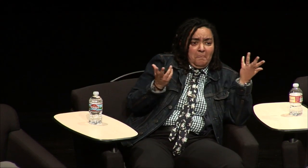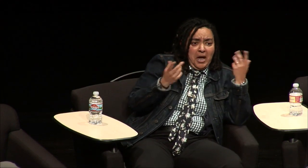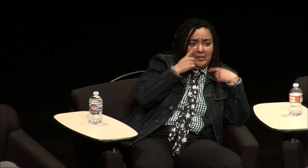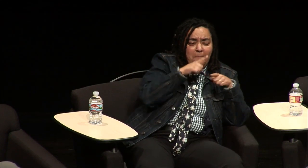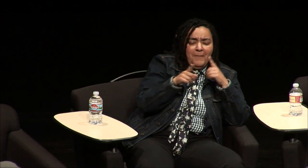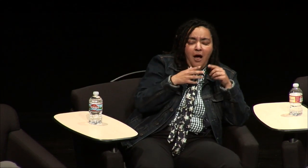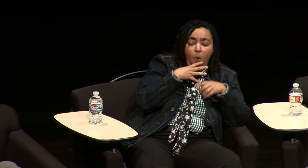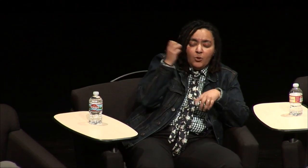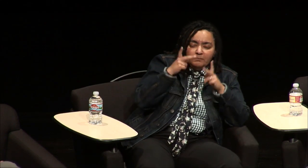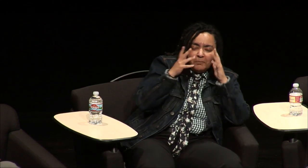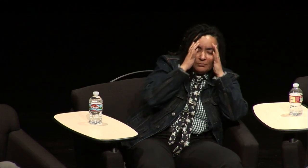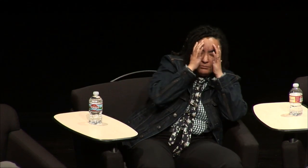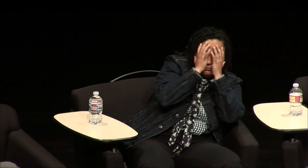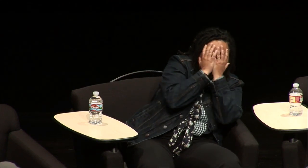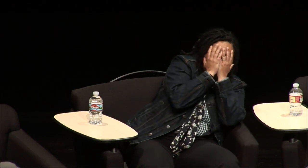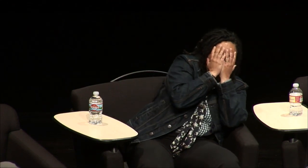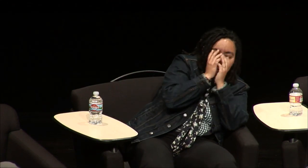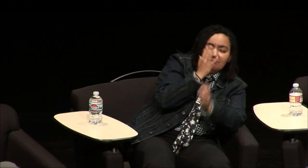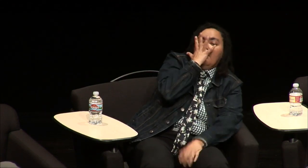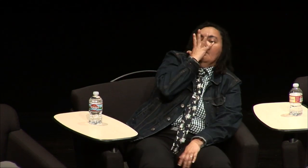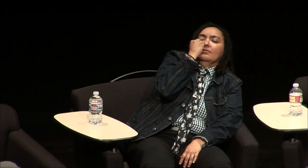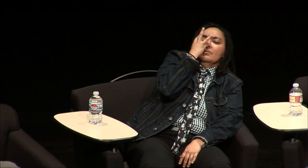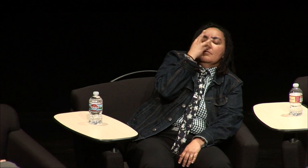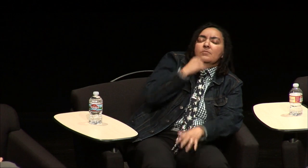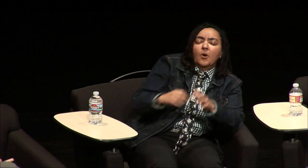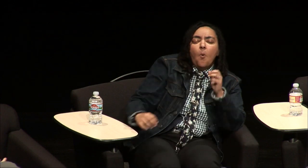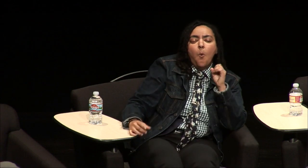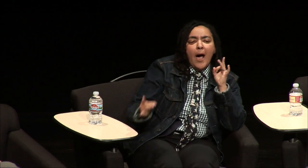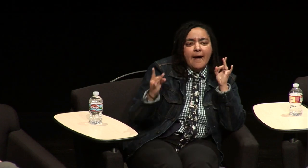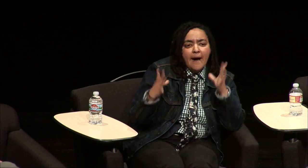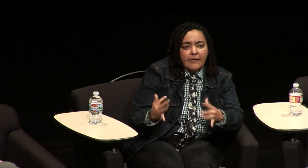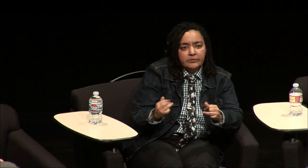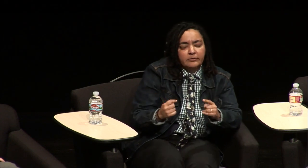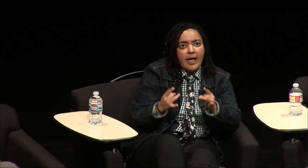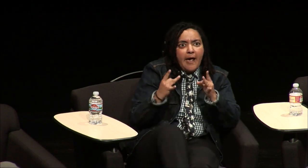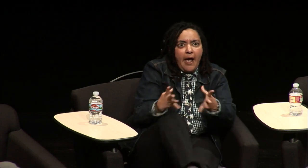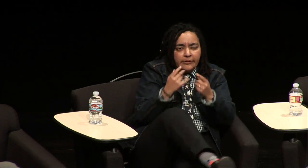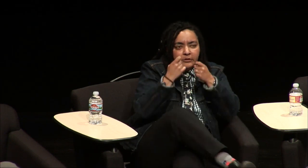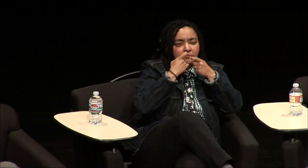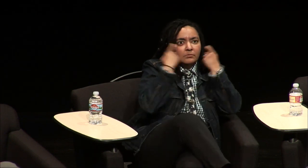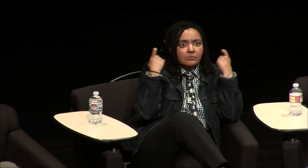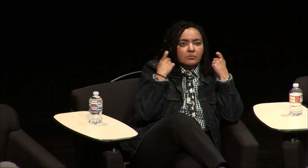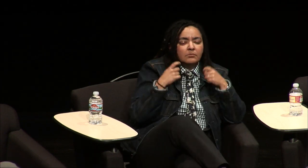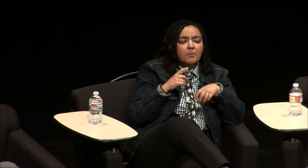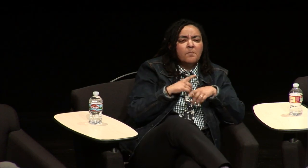it, so Man! sometimes they'd be talking so close to your face oh I just hate it I hated